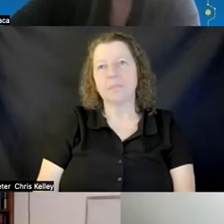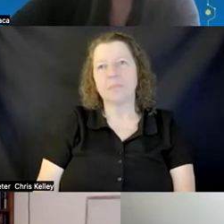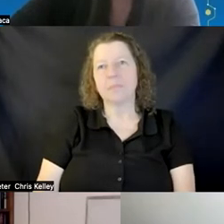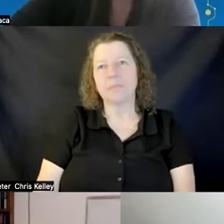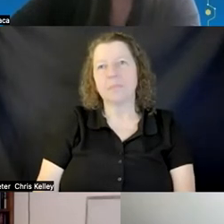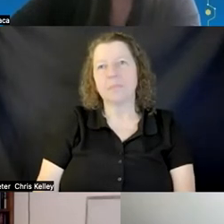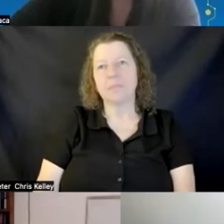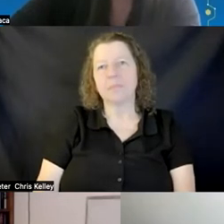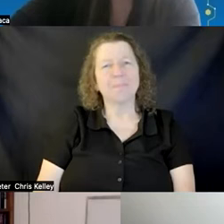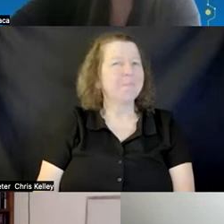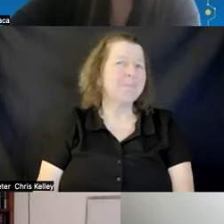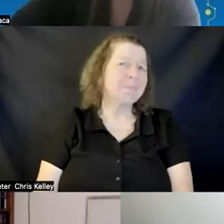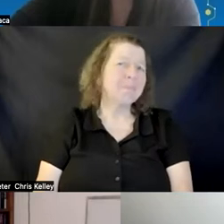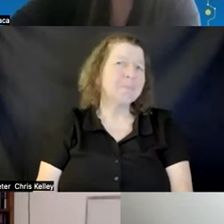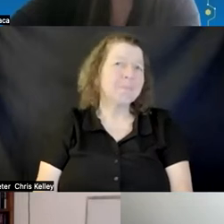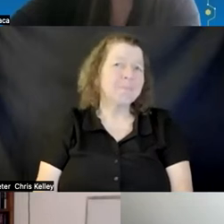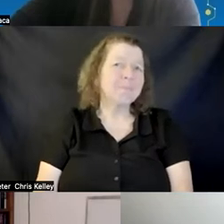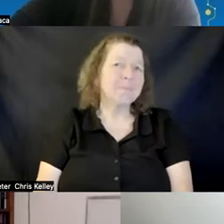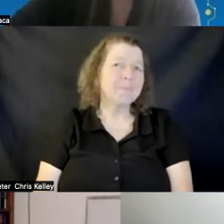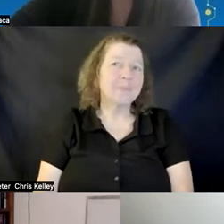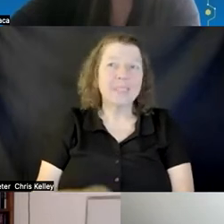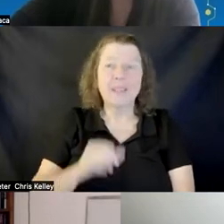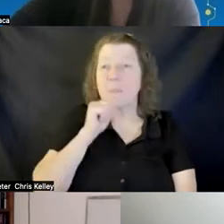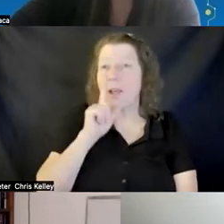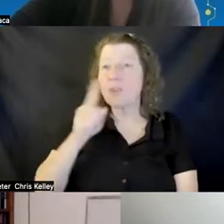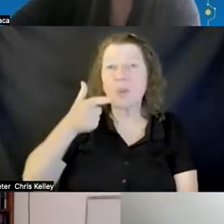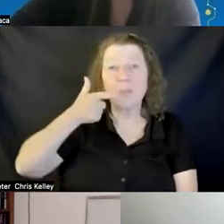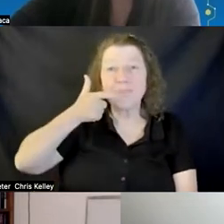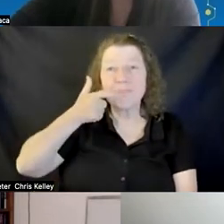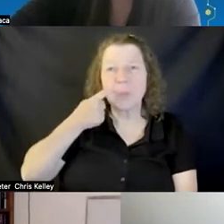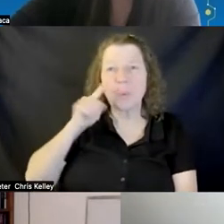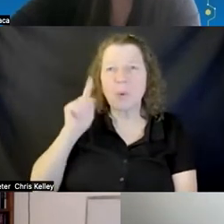not sure if the the mic input's working but i can't hear you can any is it just me